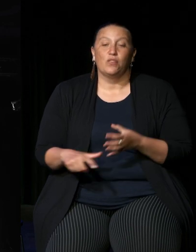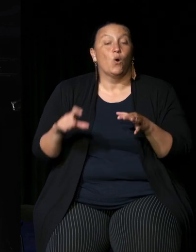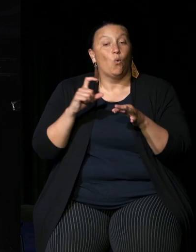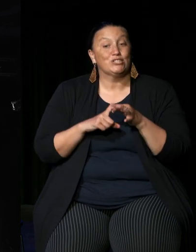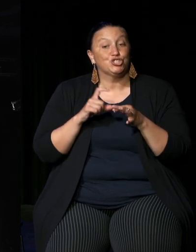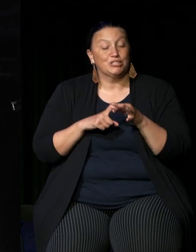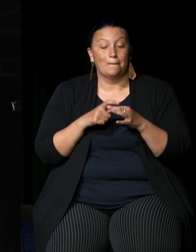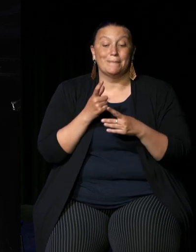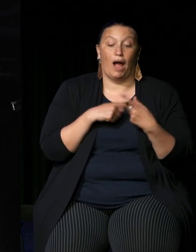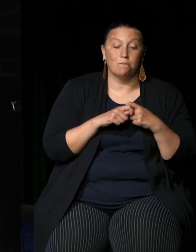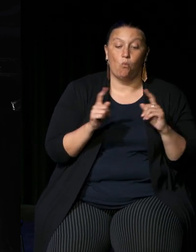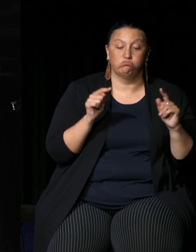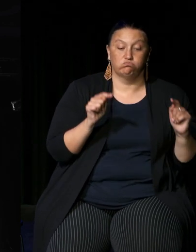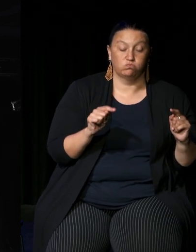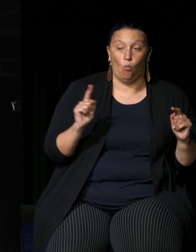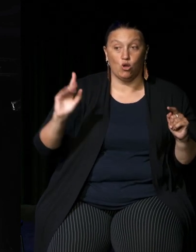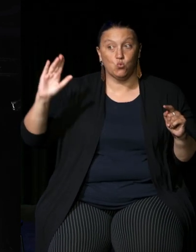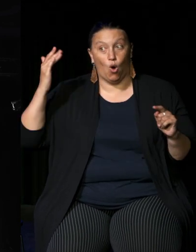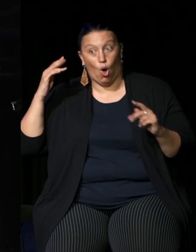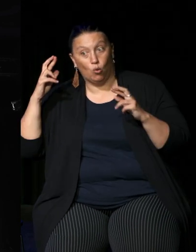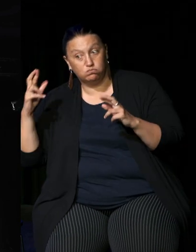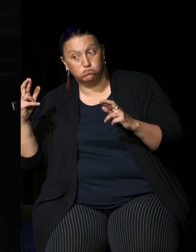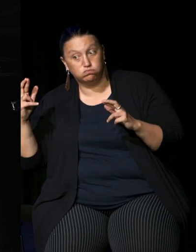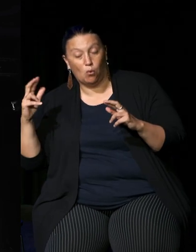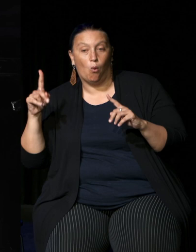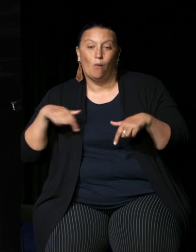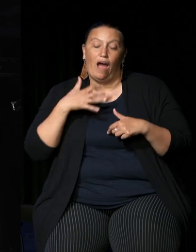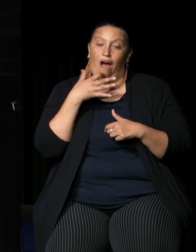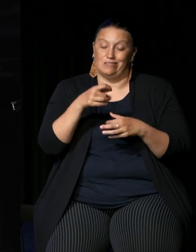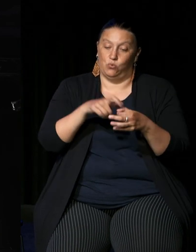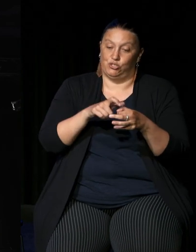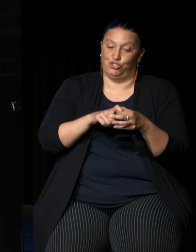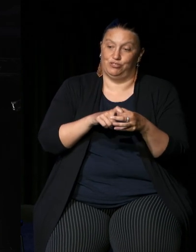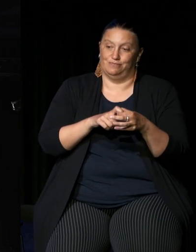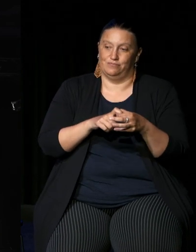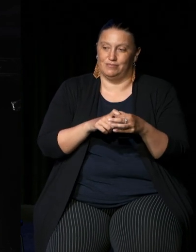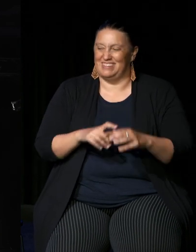be and and what we're being asked to make that decision on Rachel are we going to put yeah the